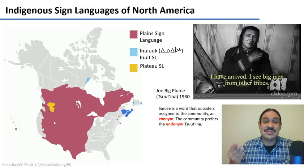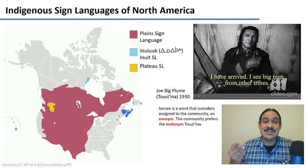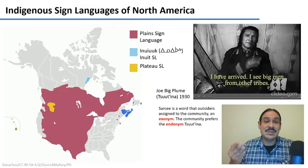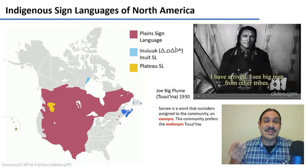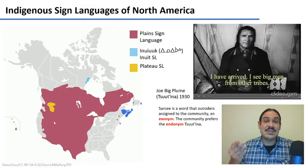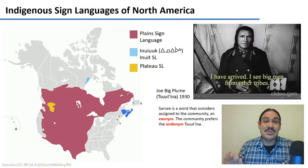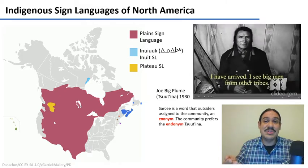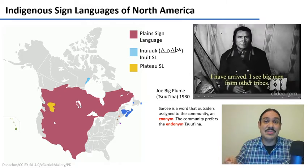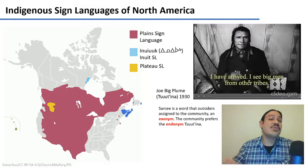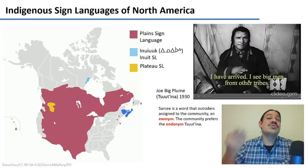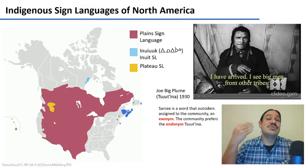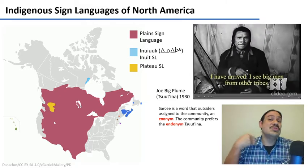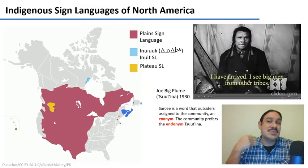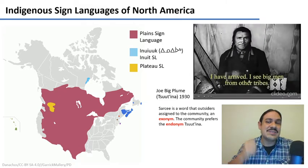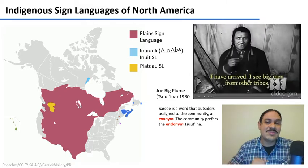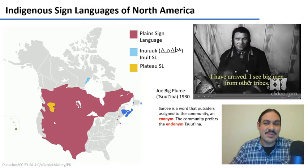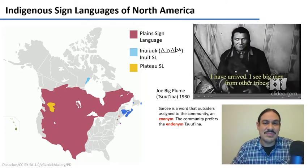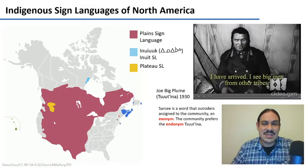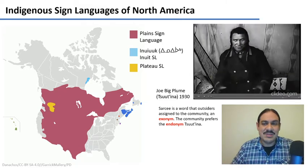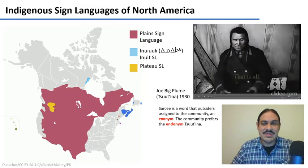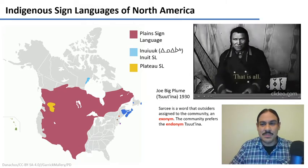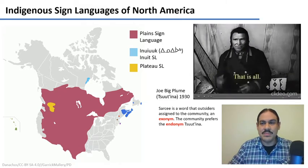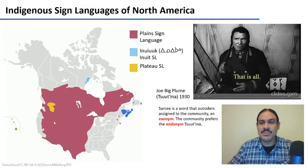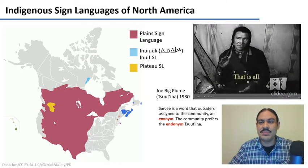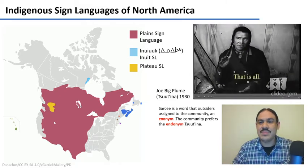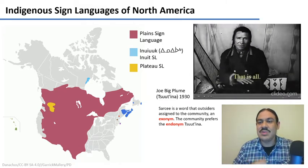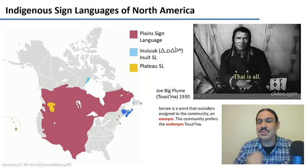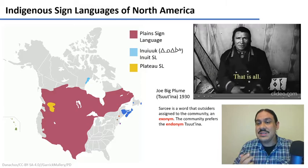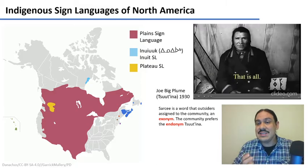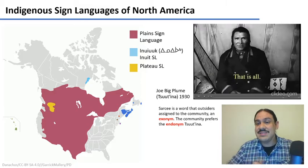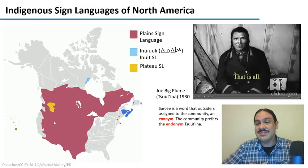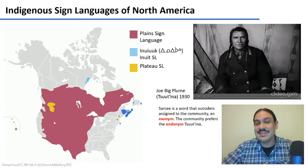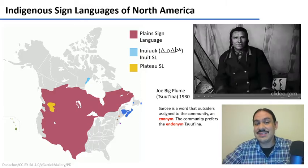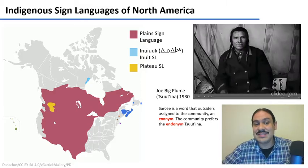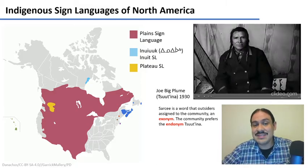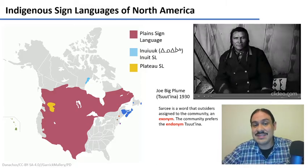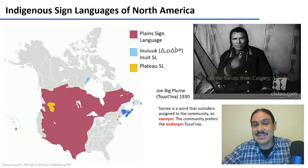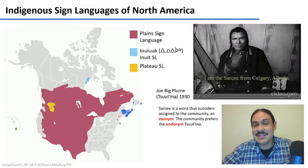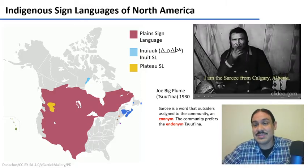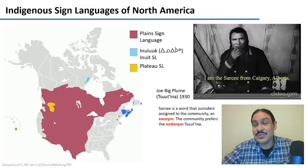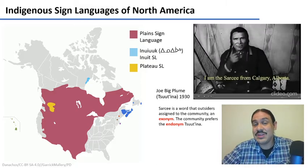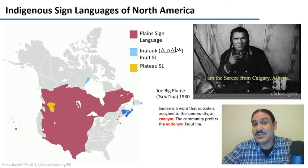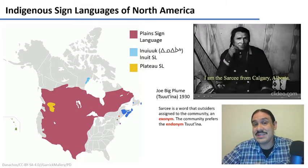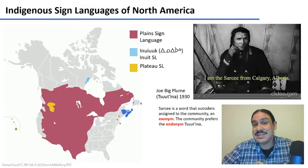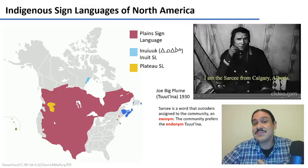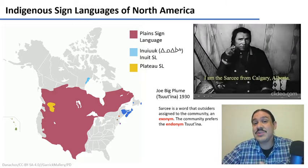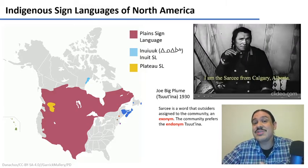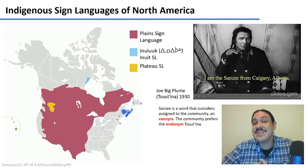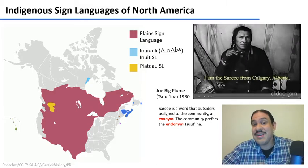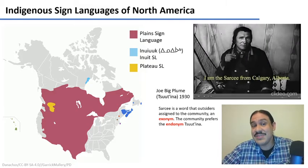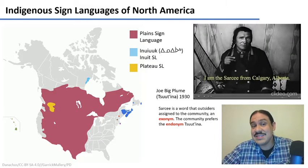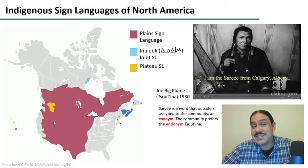for how the language was used at the time it is not the only indigenous sign language the inuit sign language was used here i